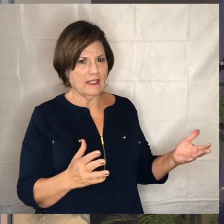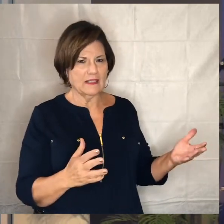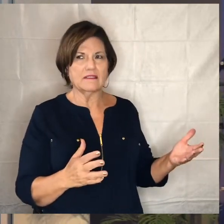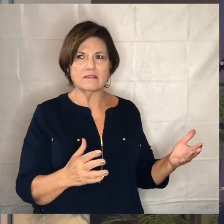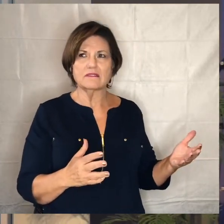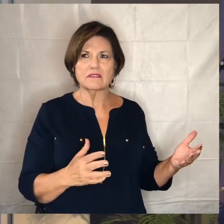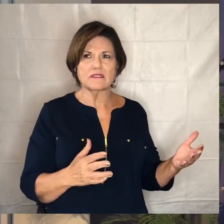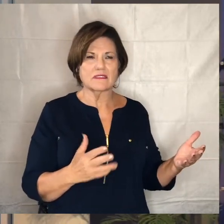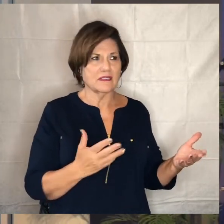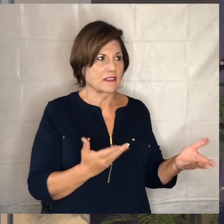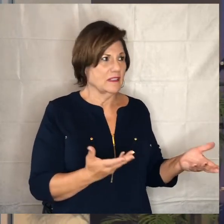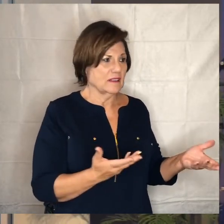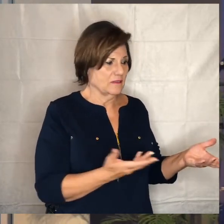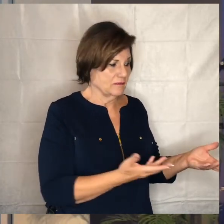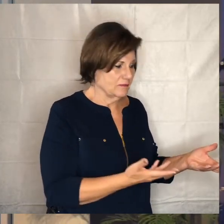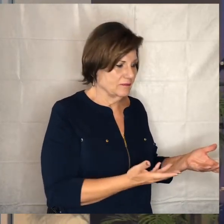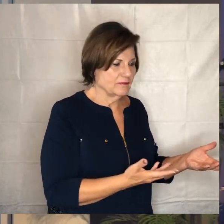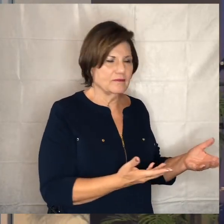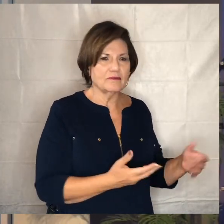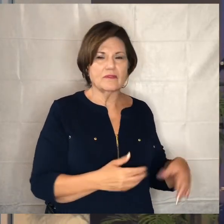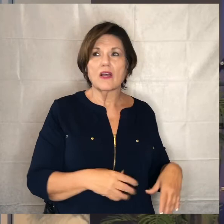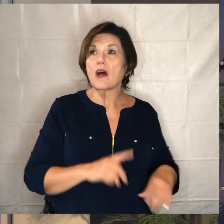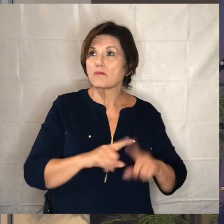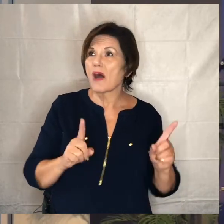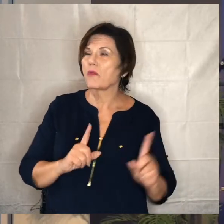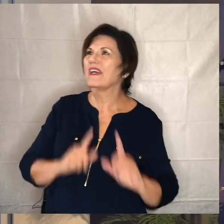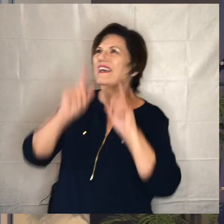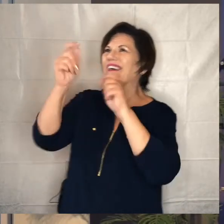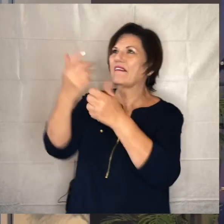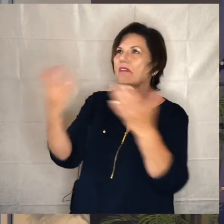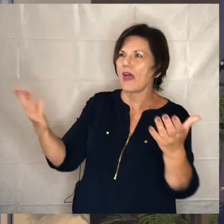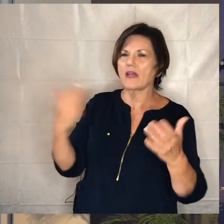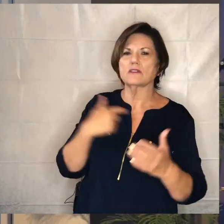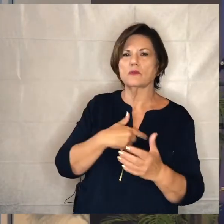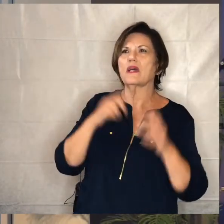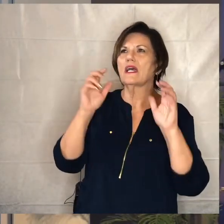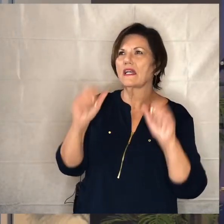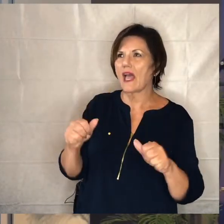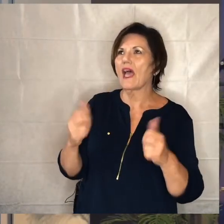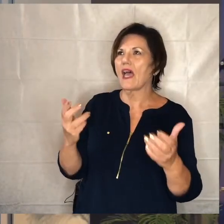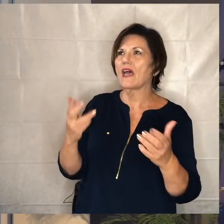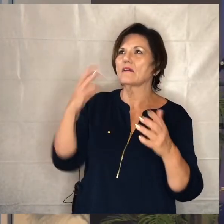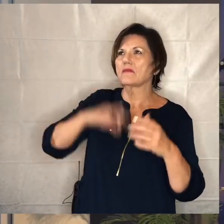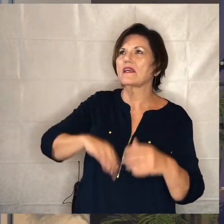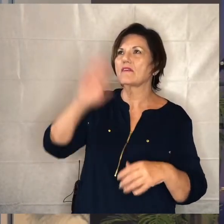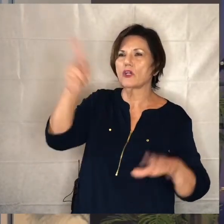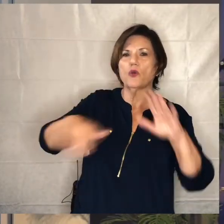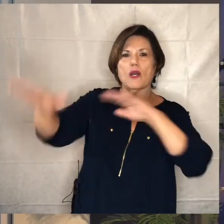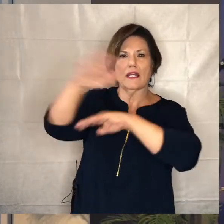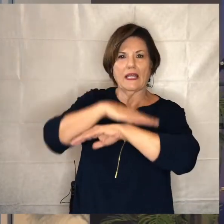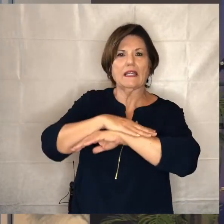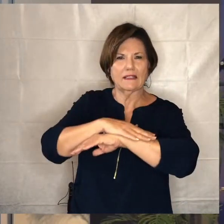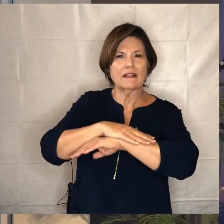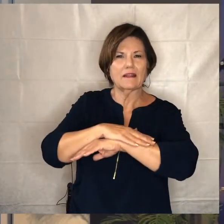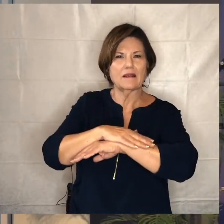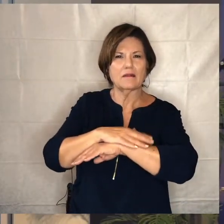supervision under your stewardship so that those might be things that would be benefiting the kingdom as well um we're going to spend a little